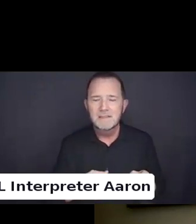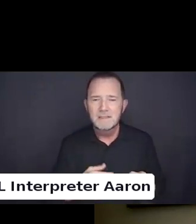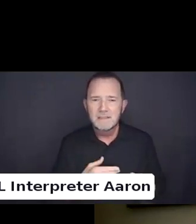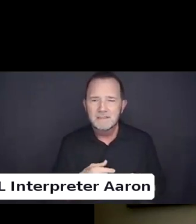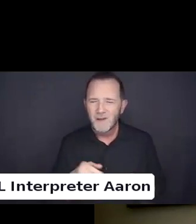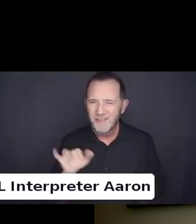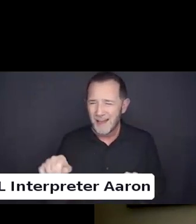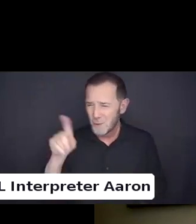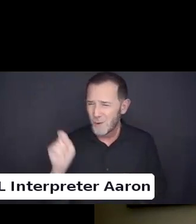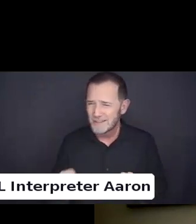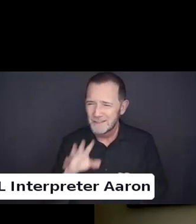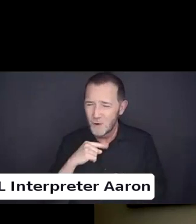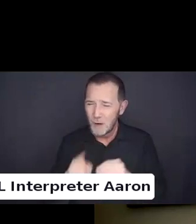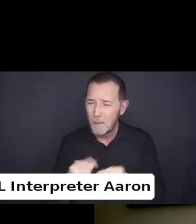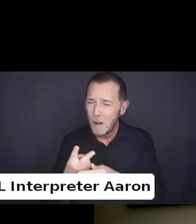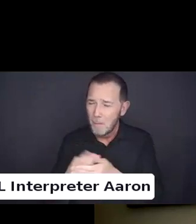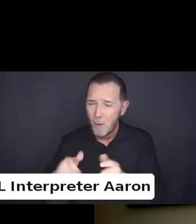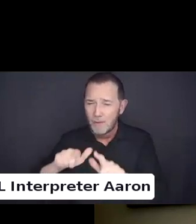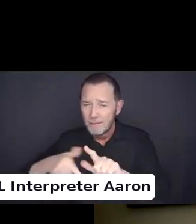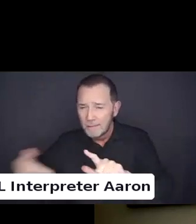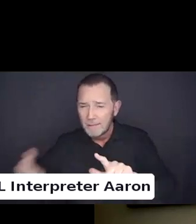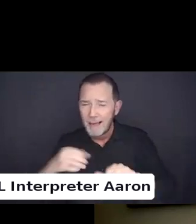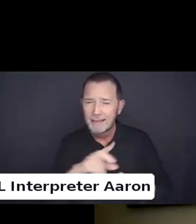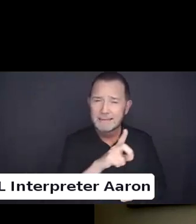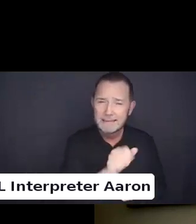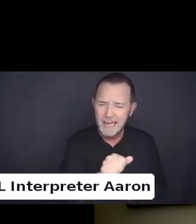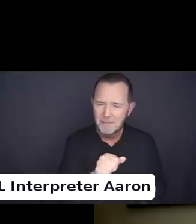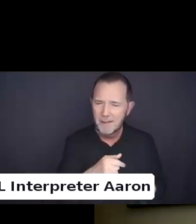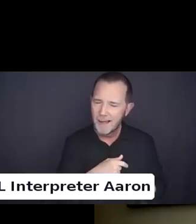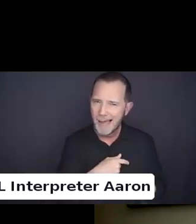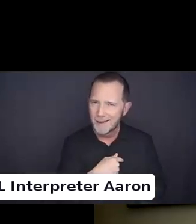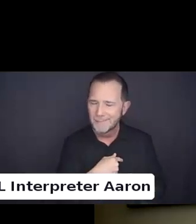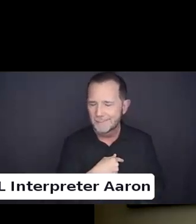But I think when we are talking about advocacy.